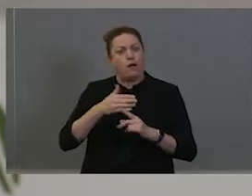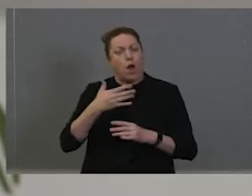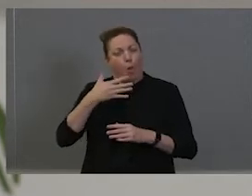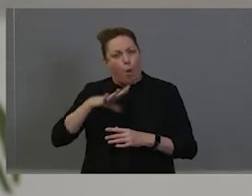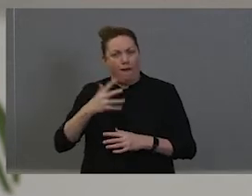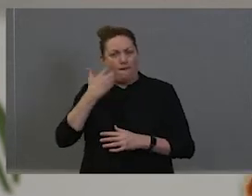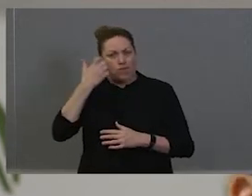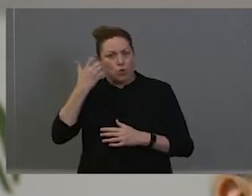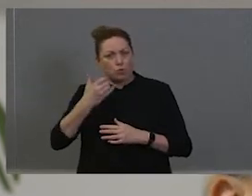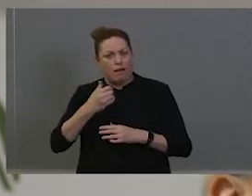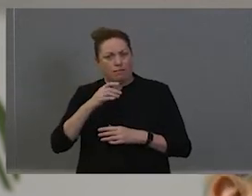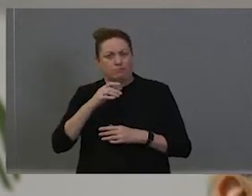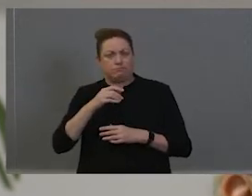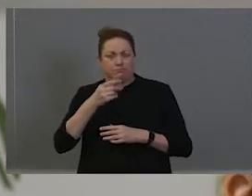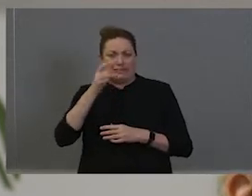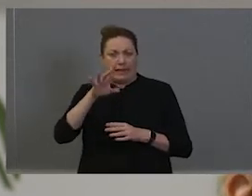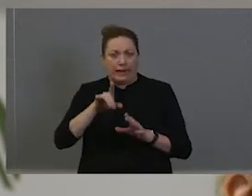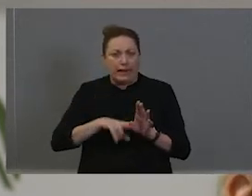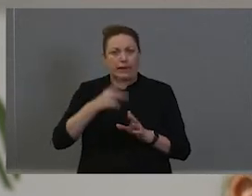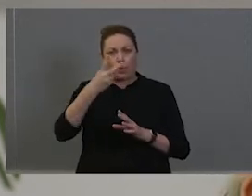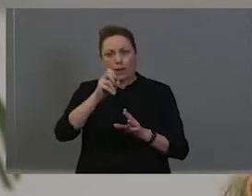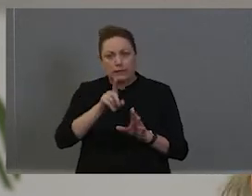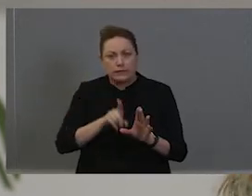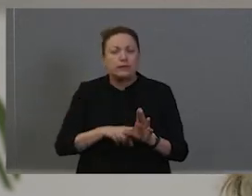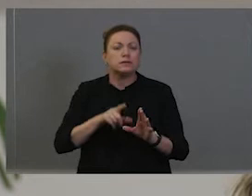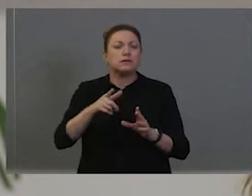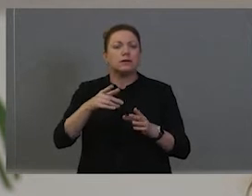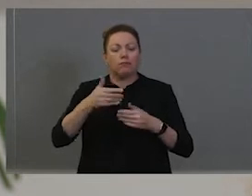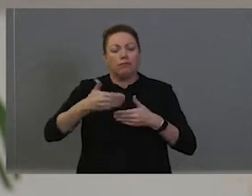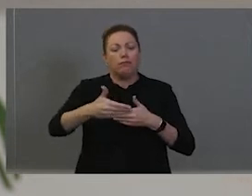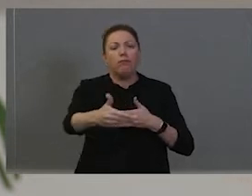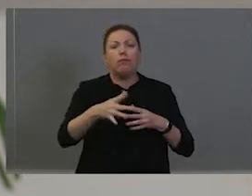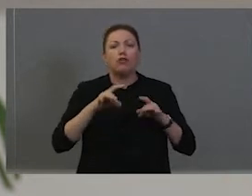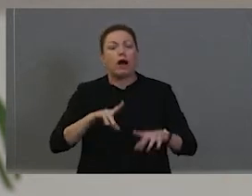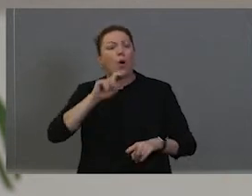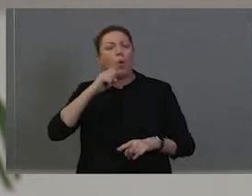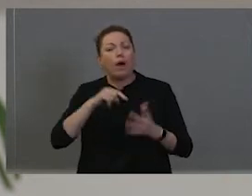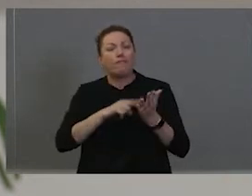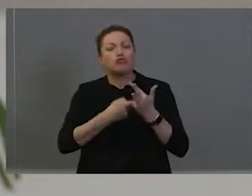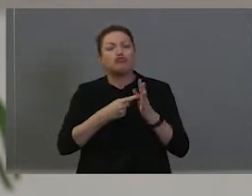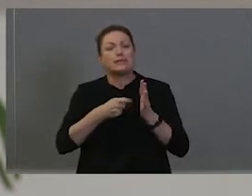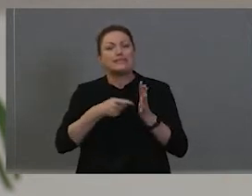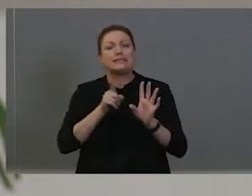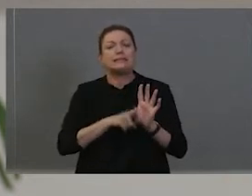would have a treaty, we would have closed the gap. Aboriginal children wouldn't